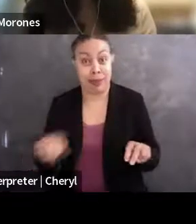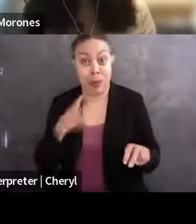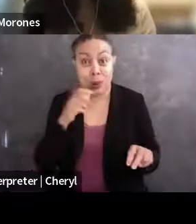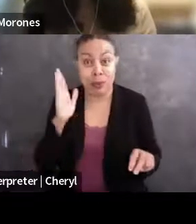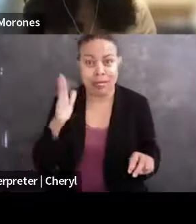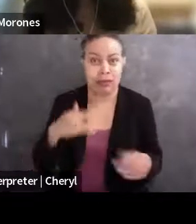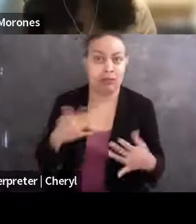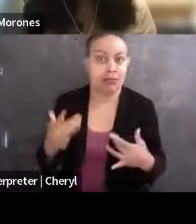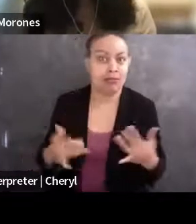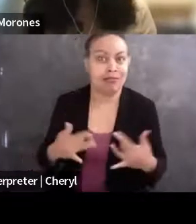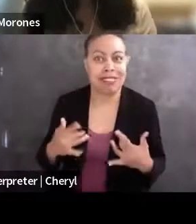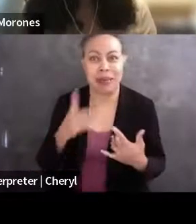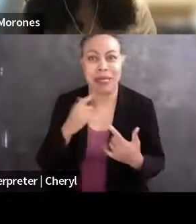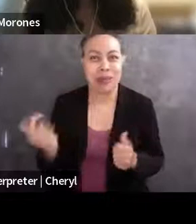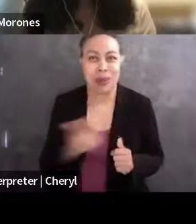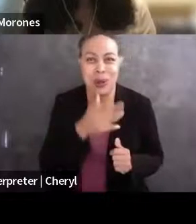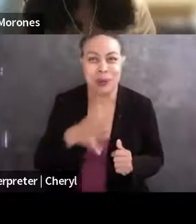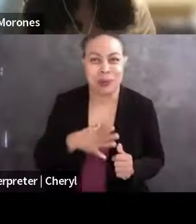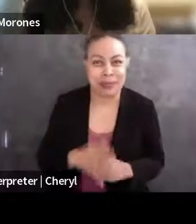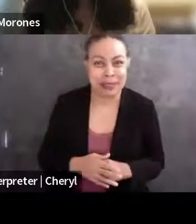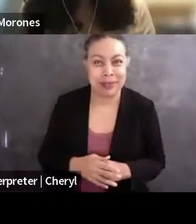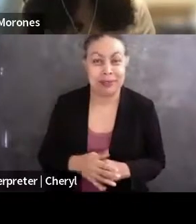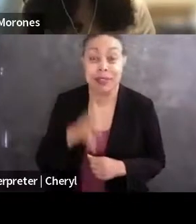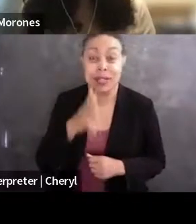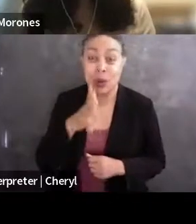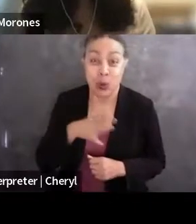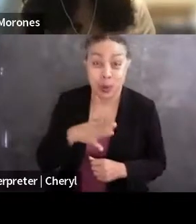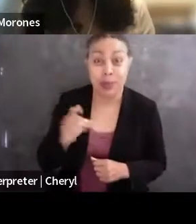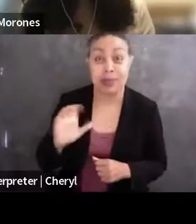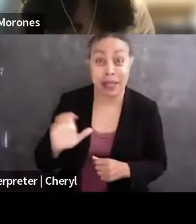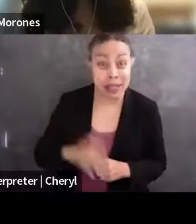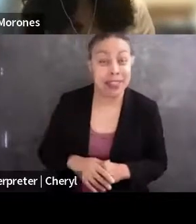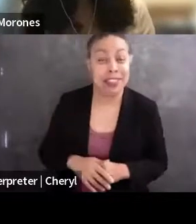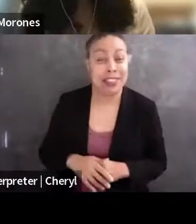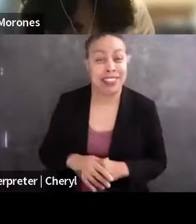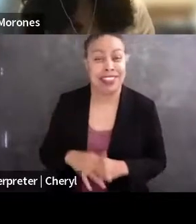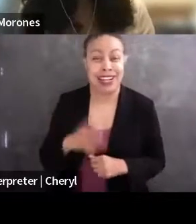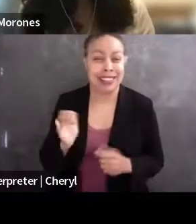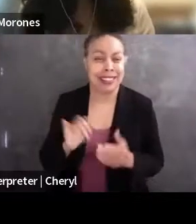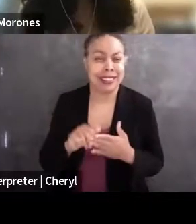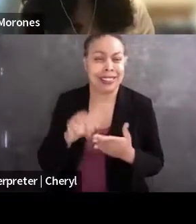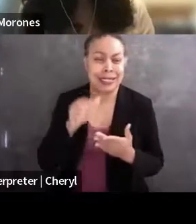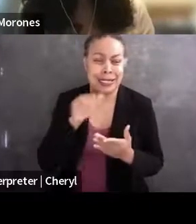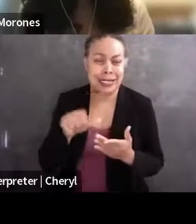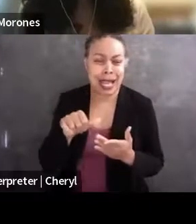was that this is like all women, women of color. That is not a prerequisite always,